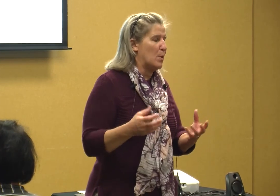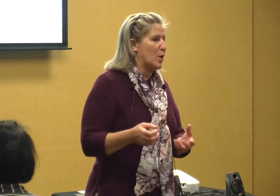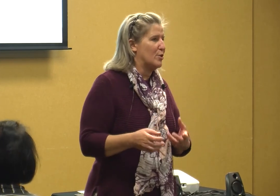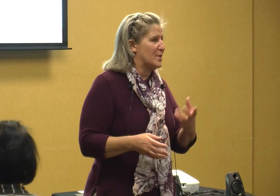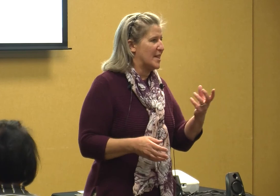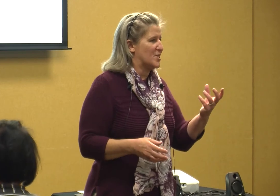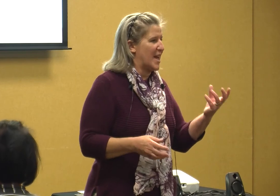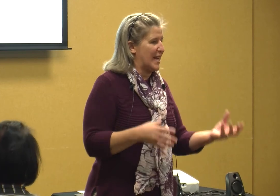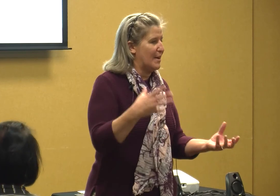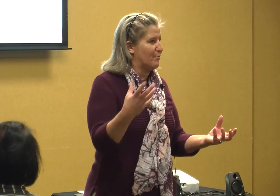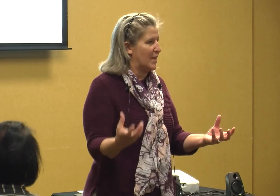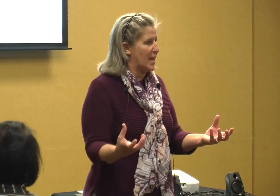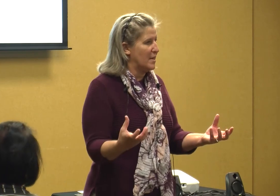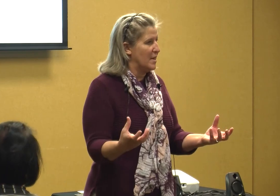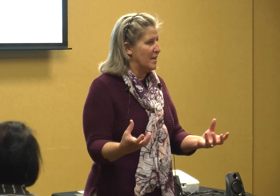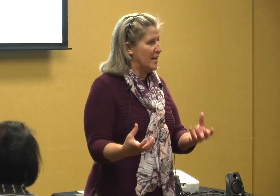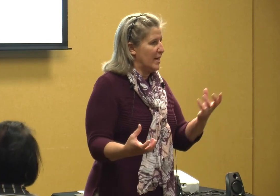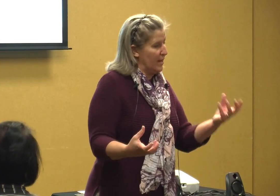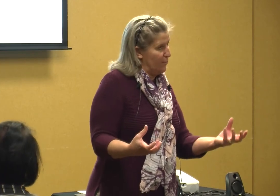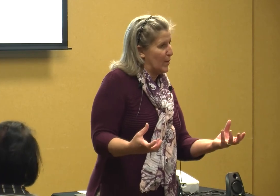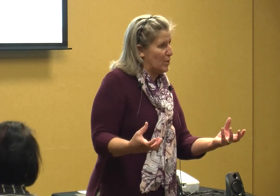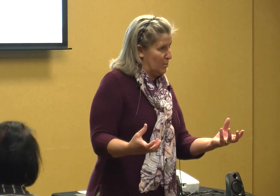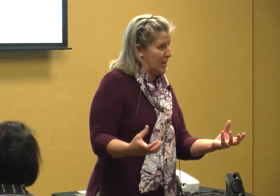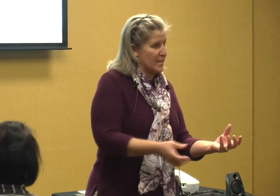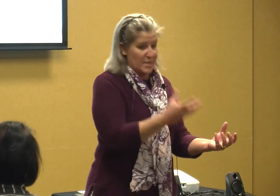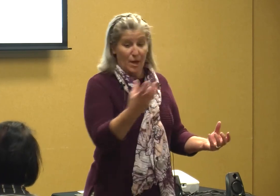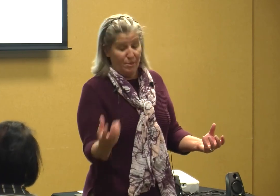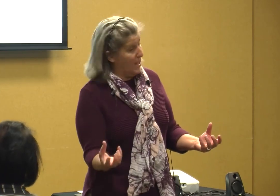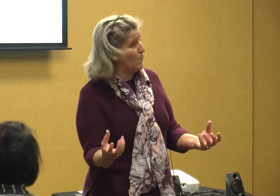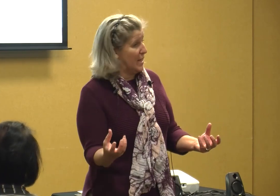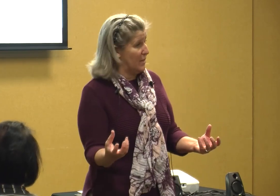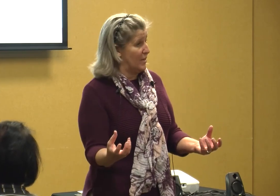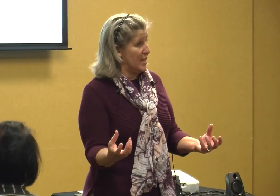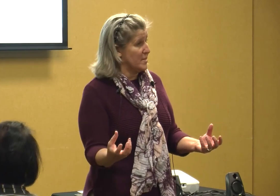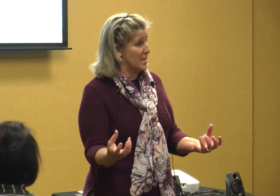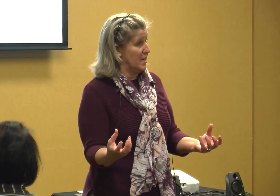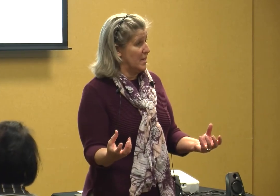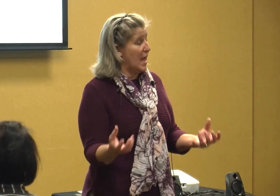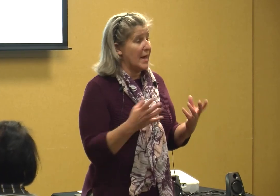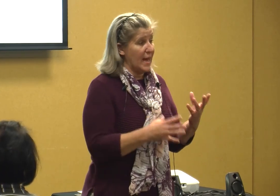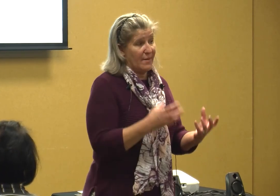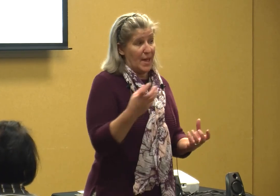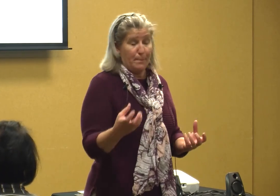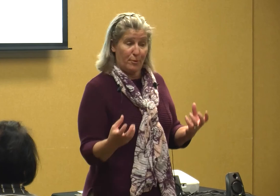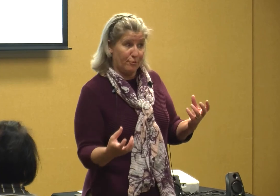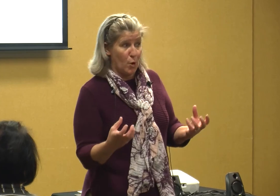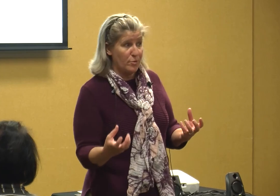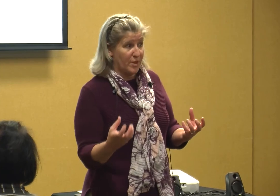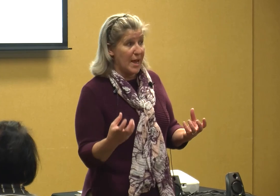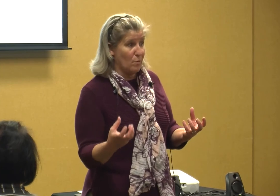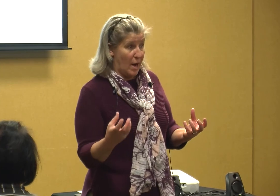where you teach that if then if we do this then we get this I'd have that preferred thing right